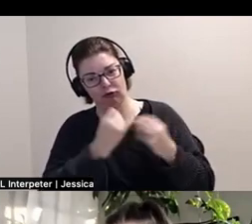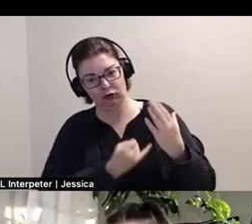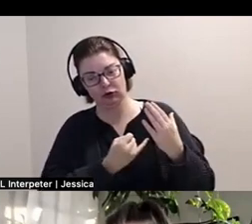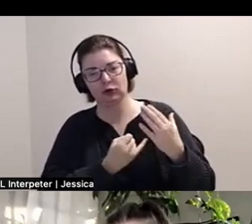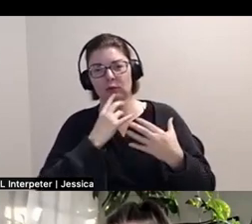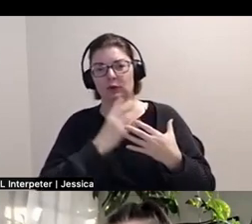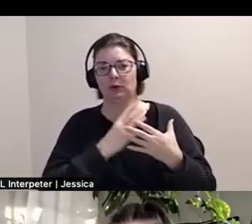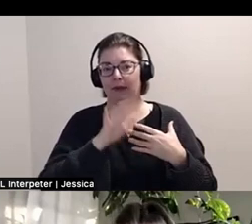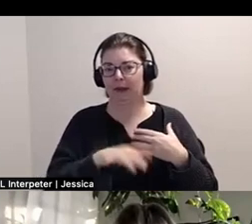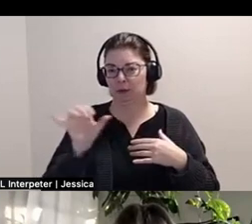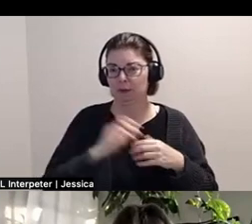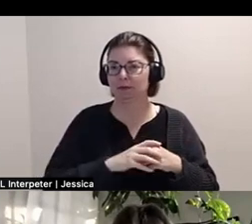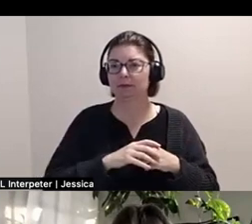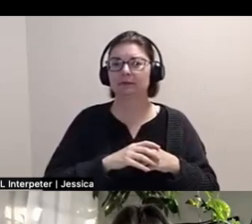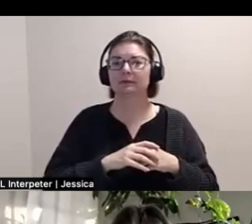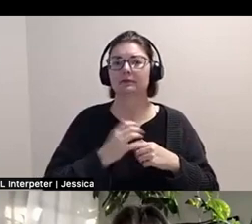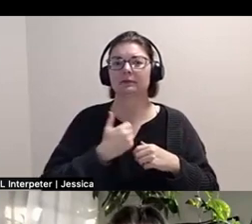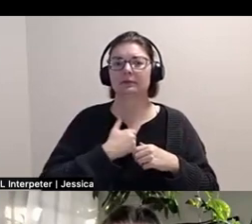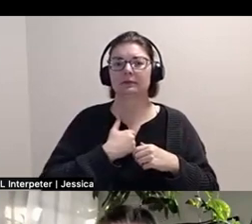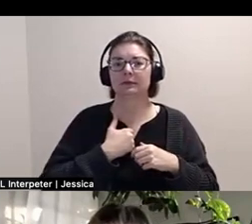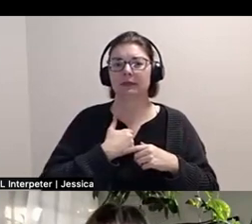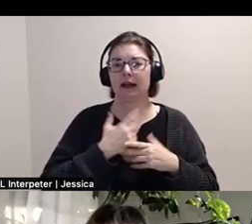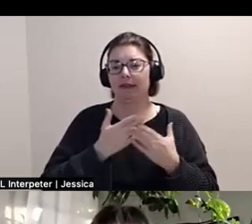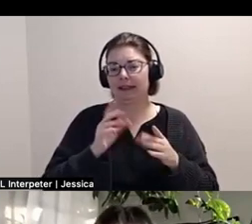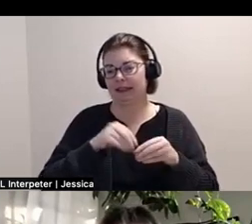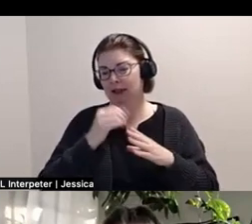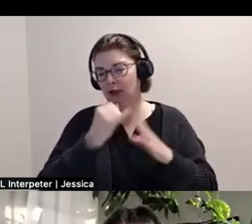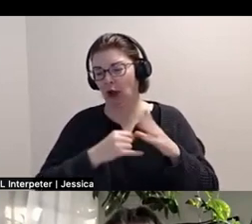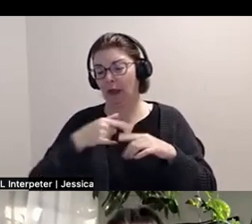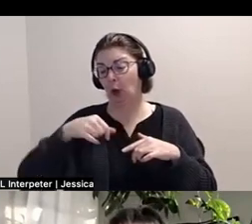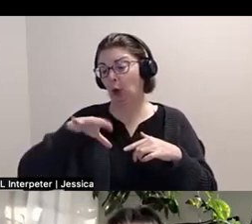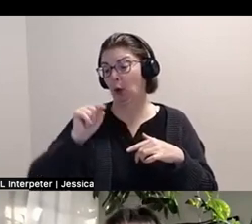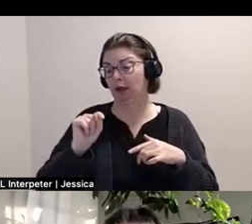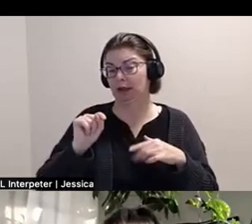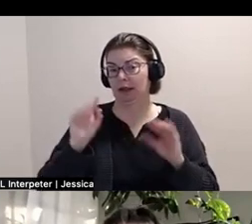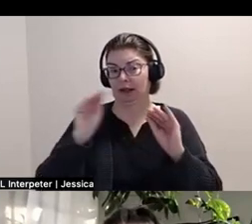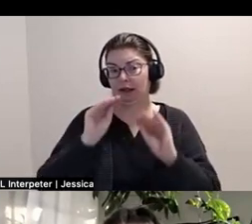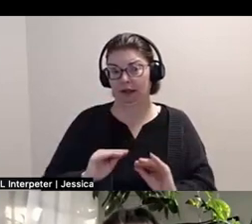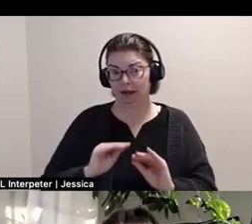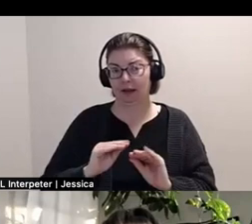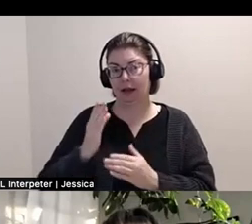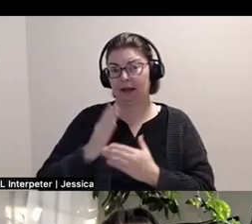I have pieces in the show that are quilts and a piece in the show that is a video, a film.